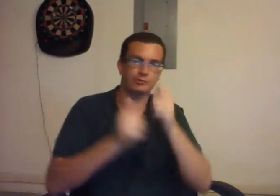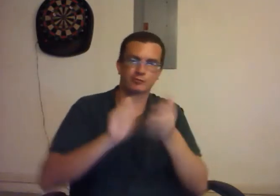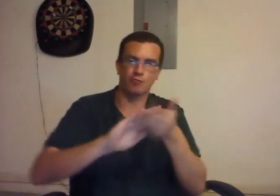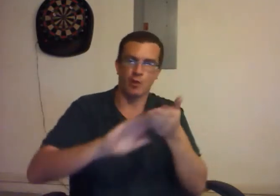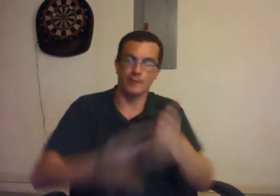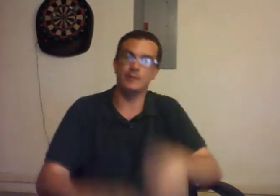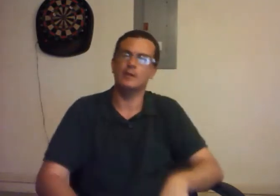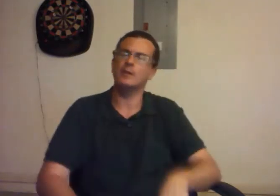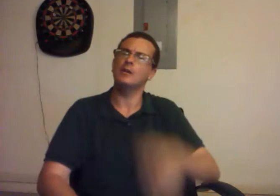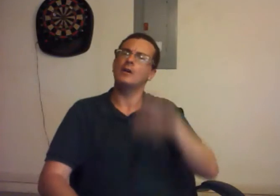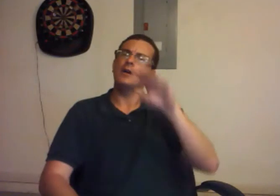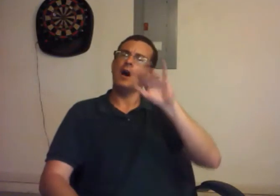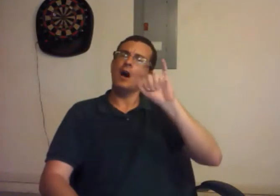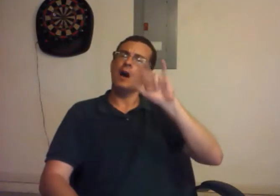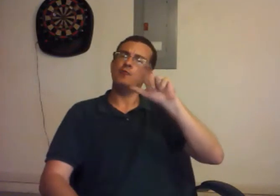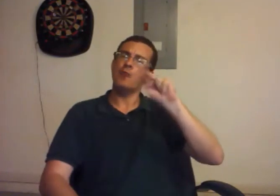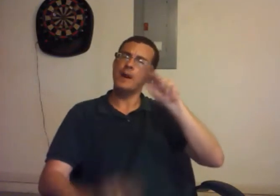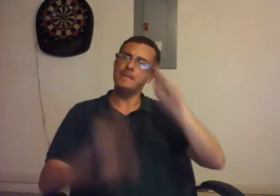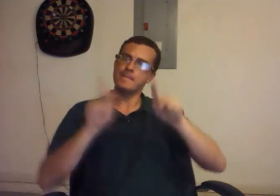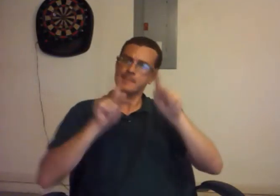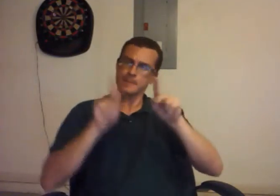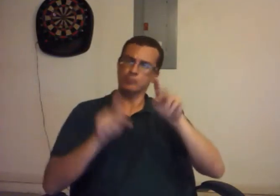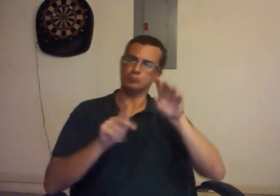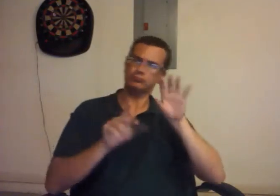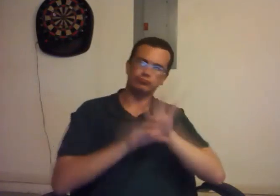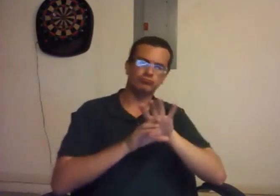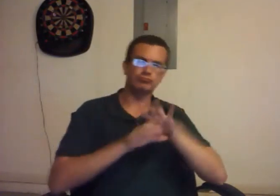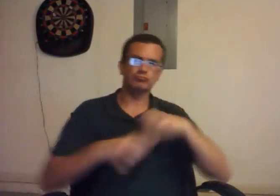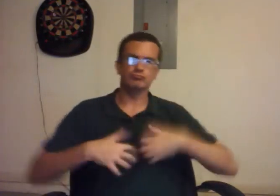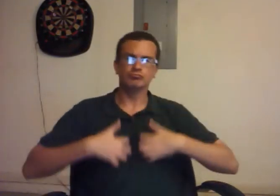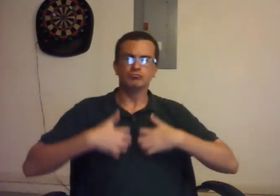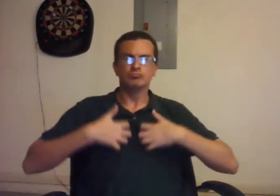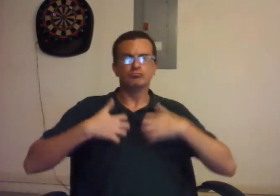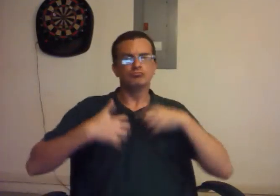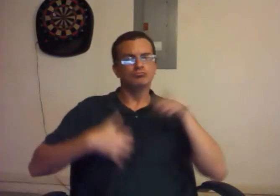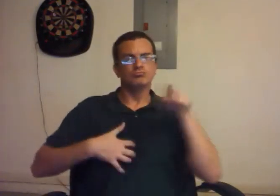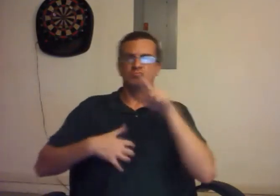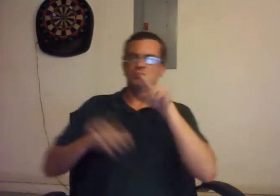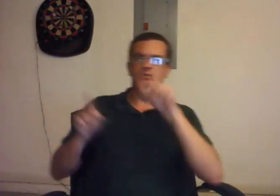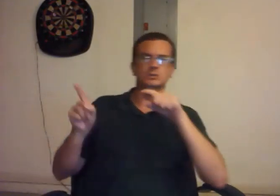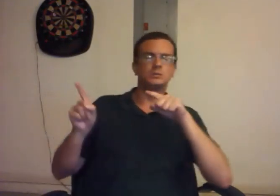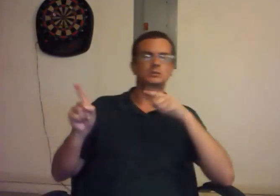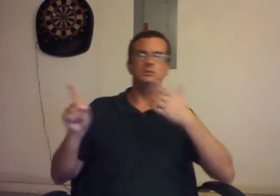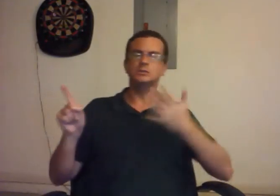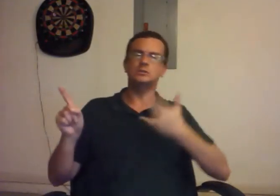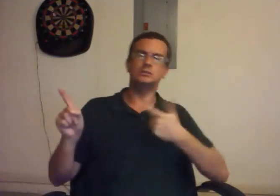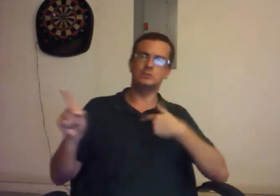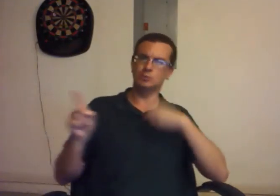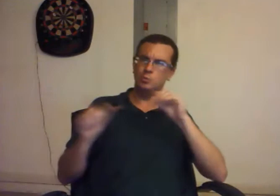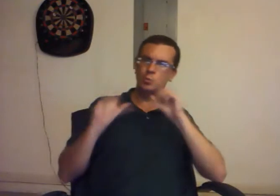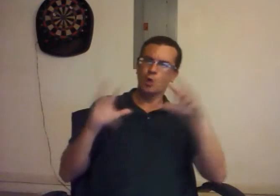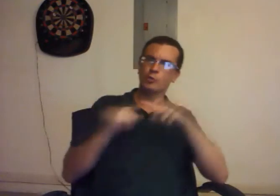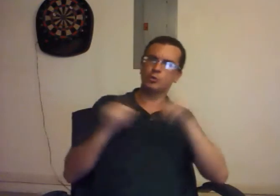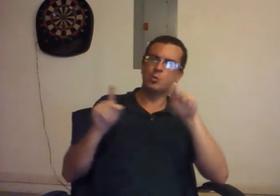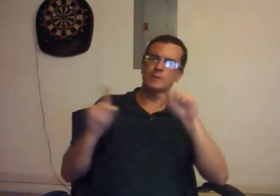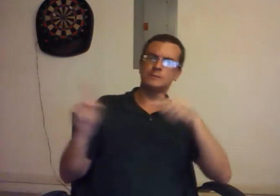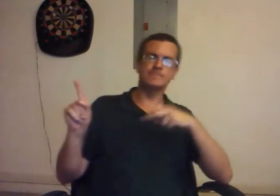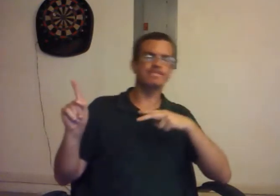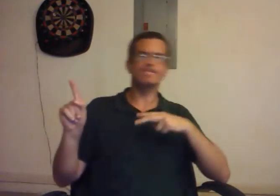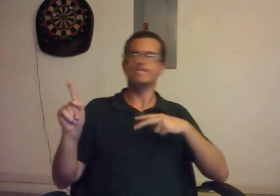Iranian people became increasingly frustrated, "he's a puppet for the USA" they said to each other,